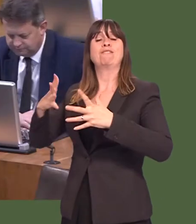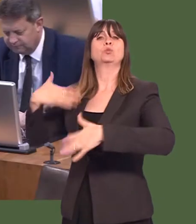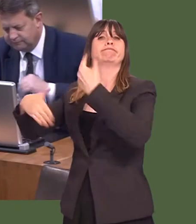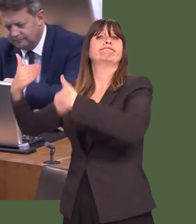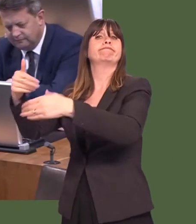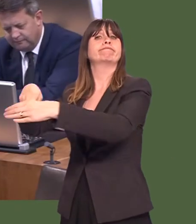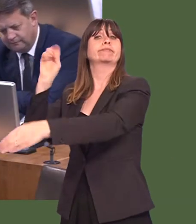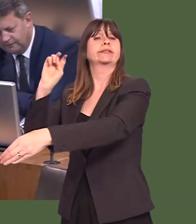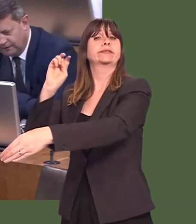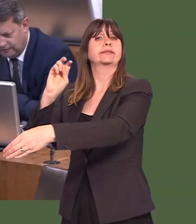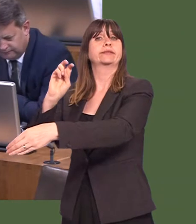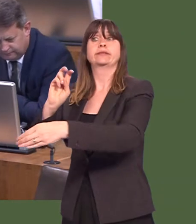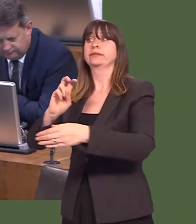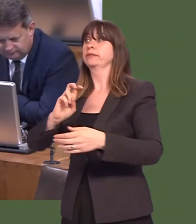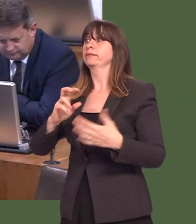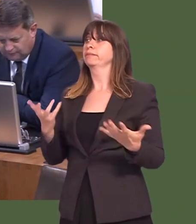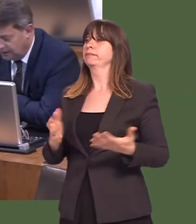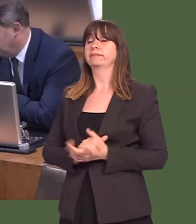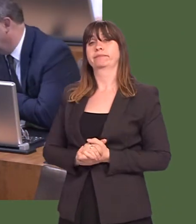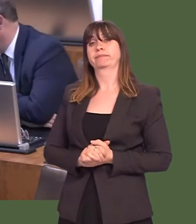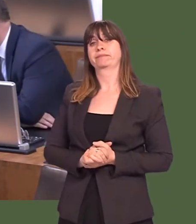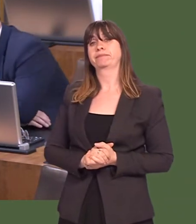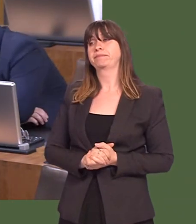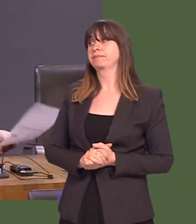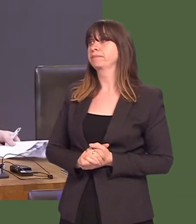nothing at all in terms of ideas from those who campaigned for Brexit.